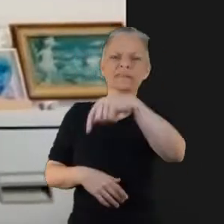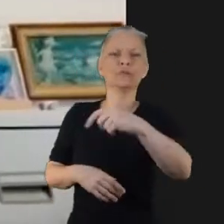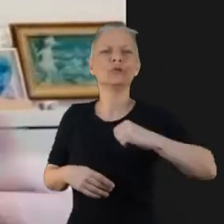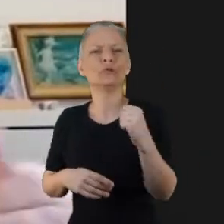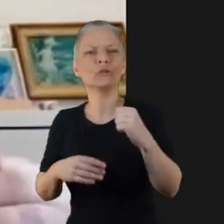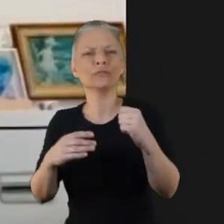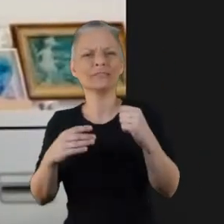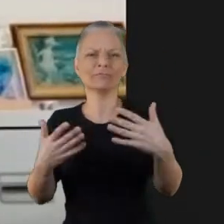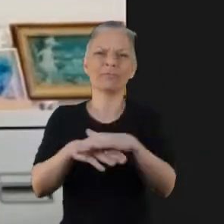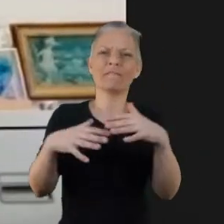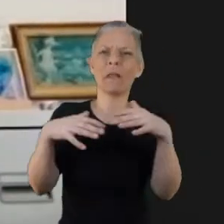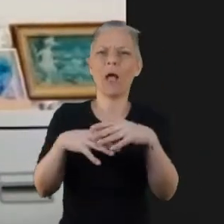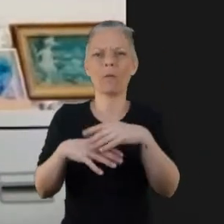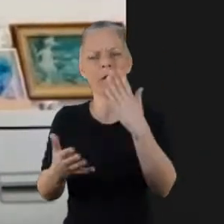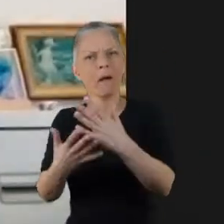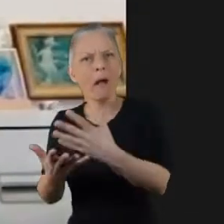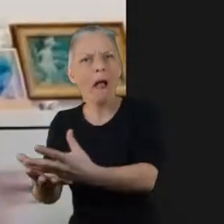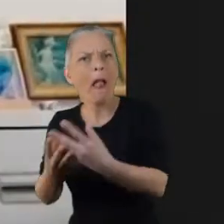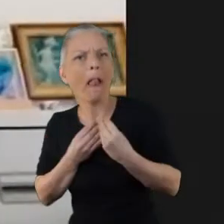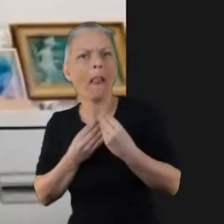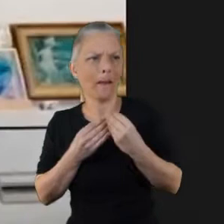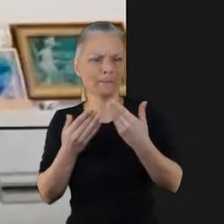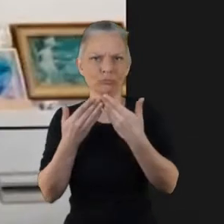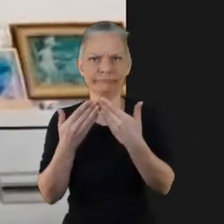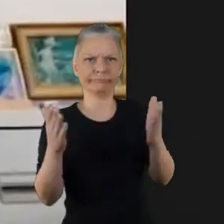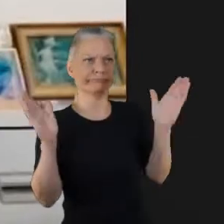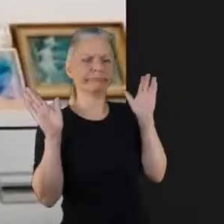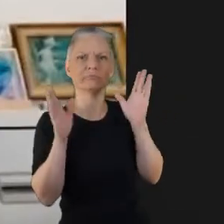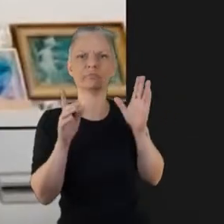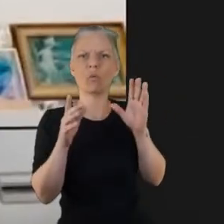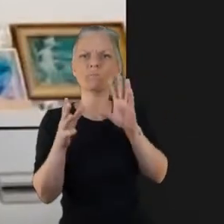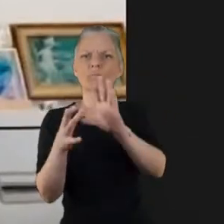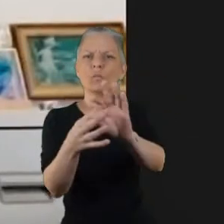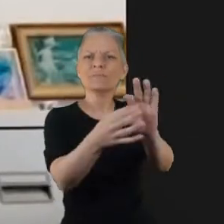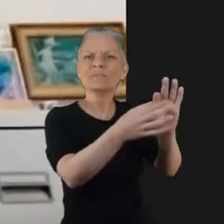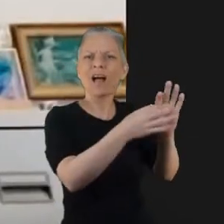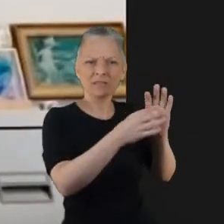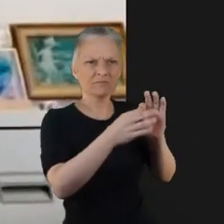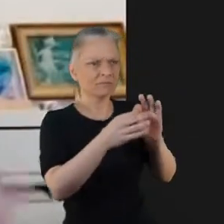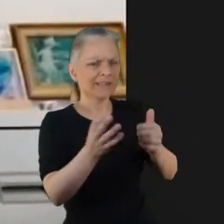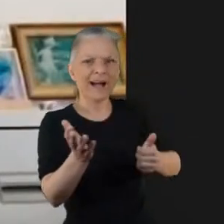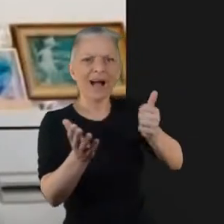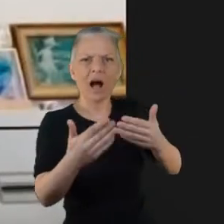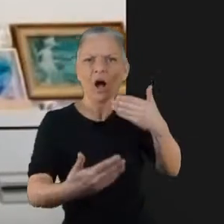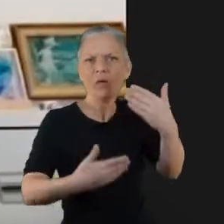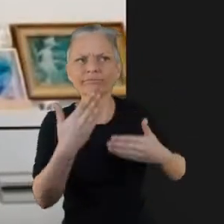a wide range of contacts and a good experience of how to go about that that that we didn't have.